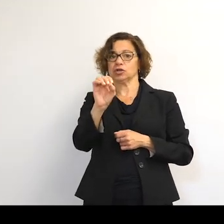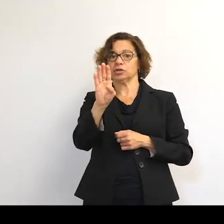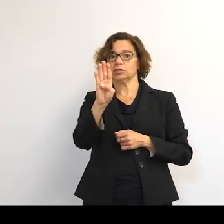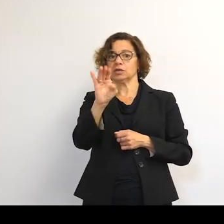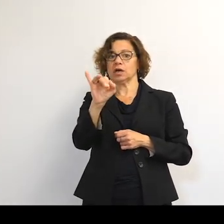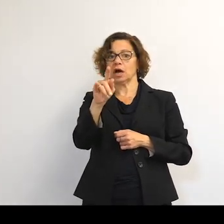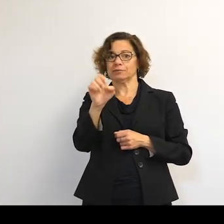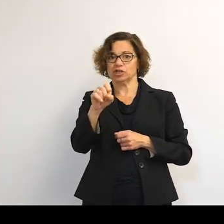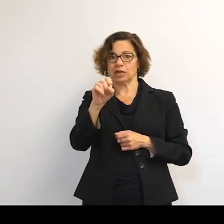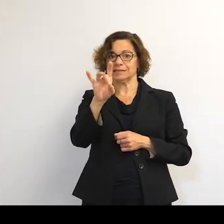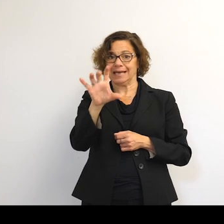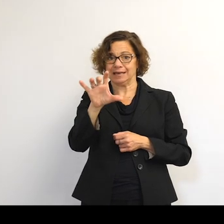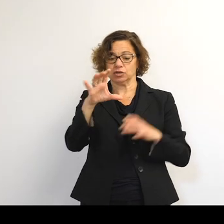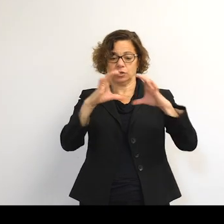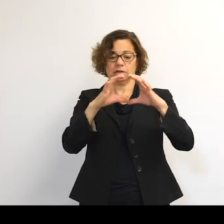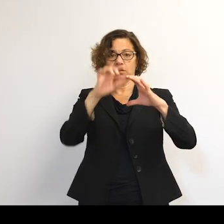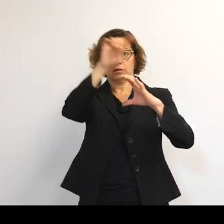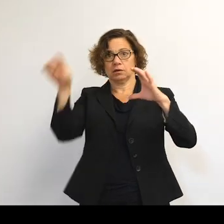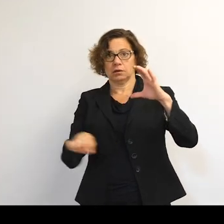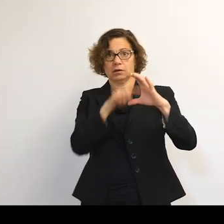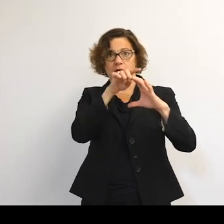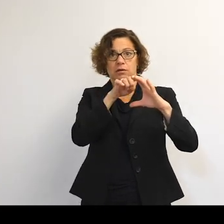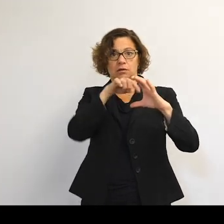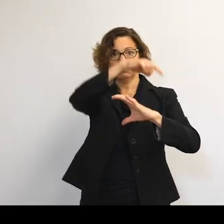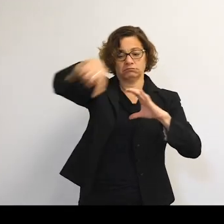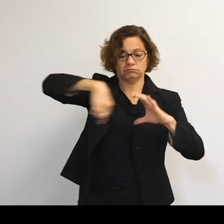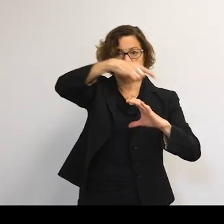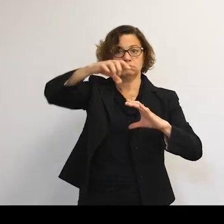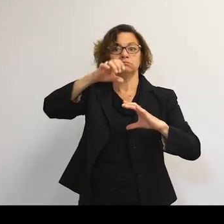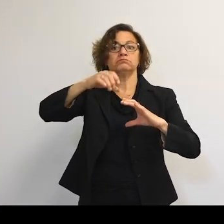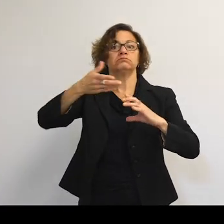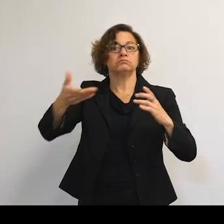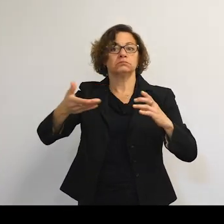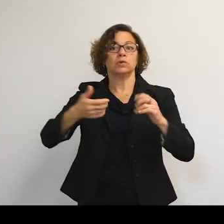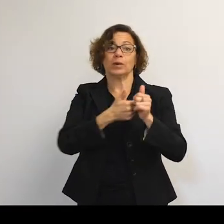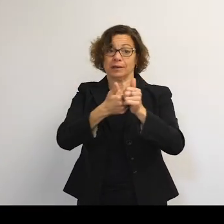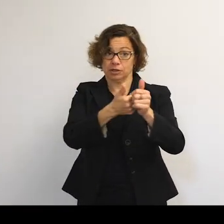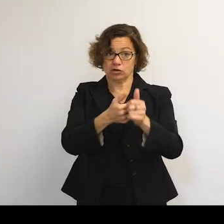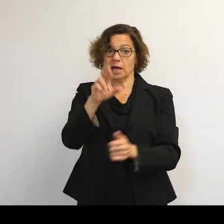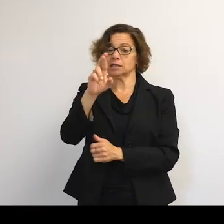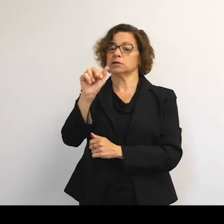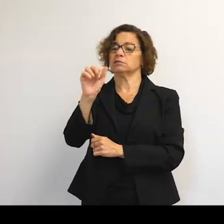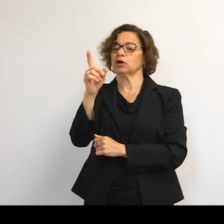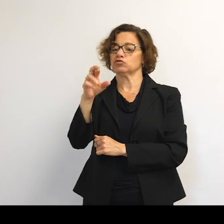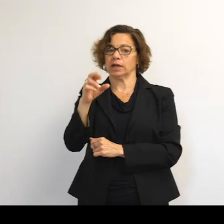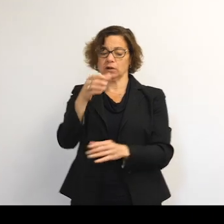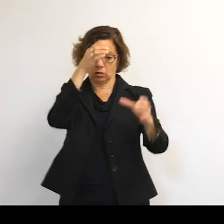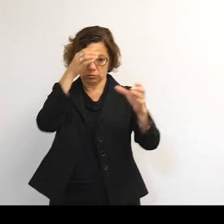Now, it's important here to say that these objects are objects that can be tracked by radar and viewed by telescopes.